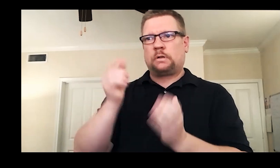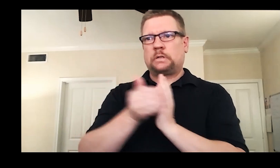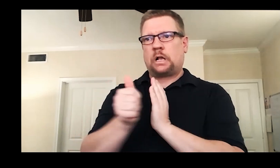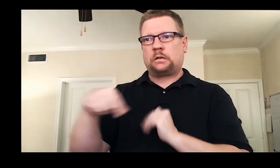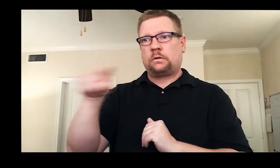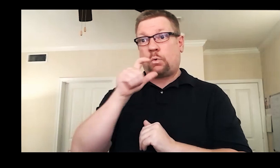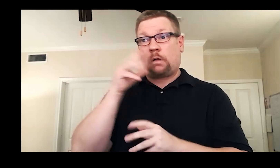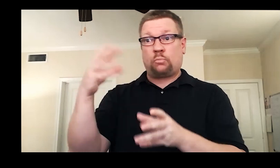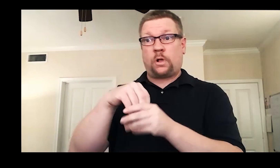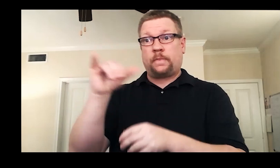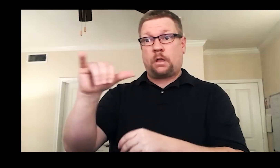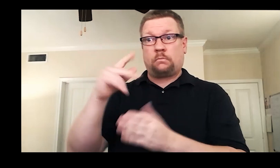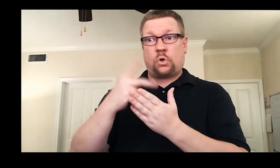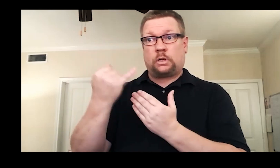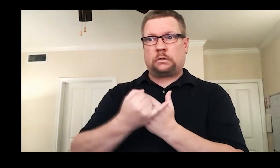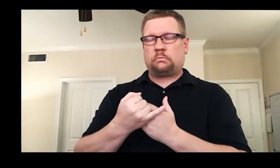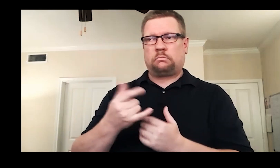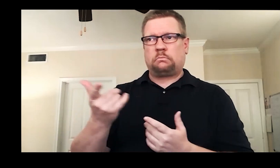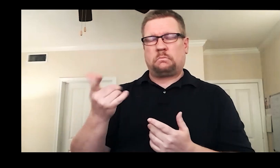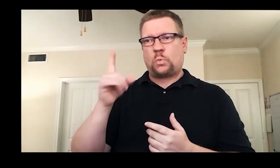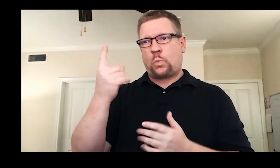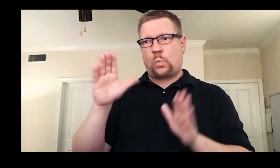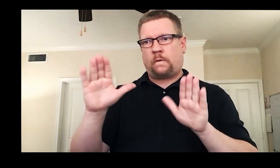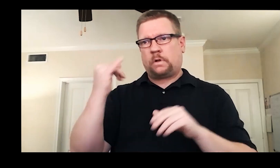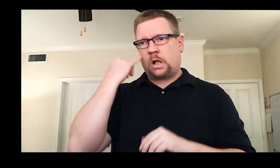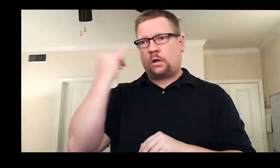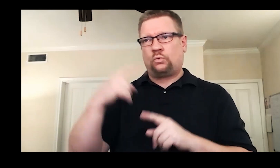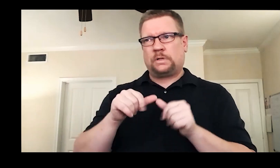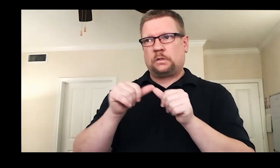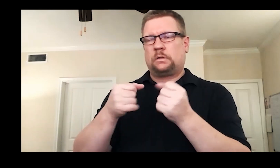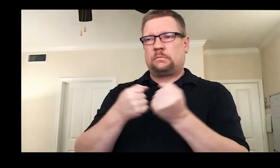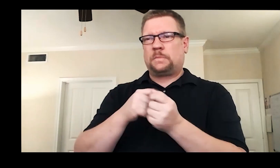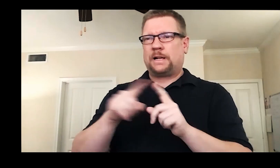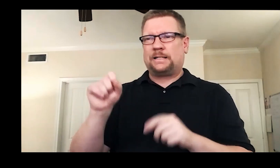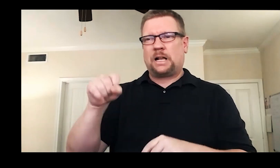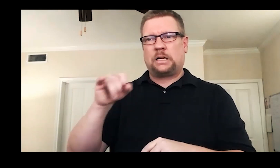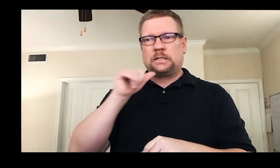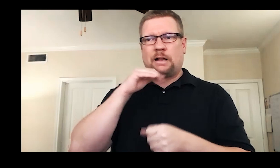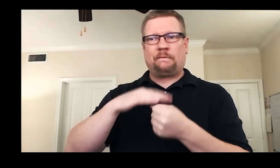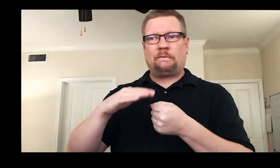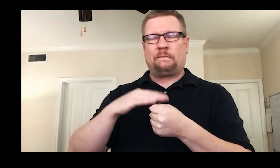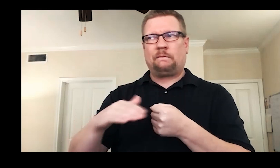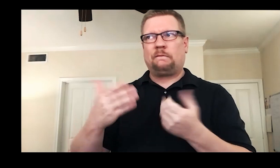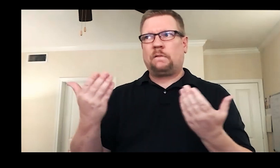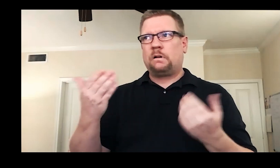to Deaf talent associated with that project. And while that is a great approach, it is not enough.